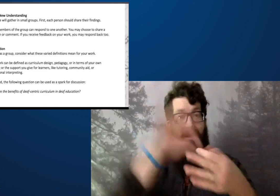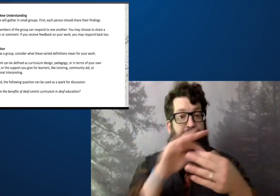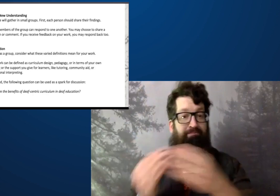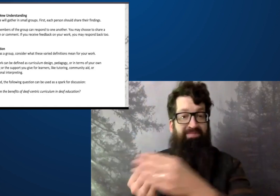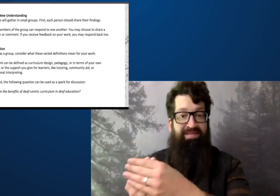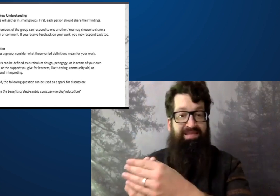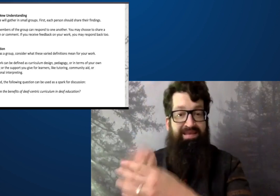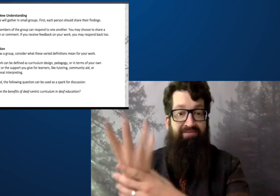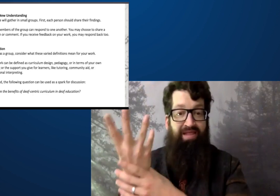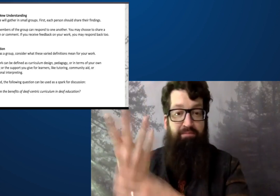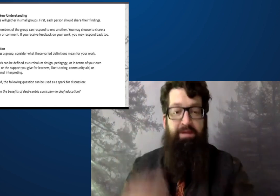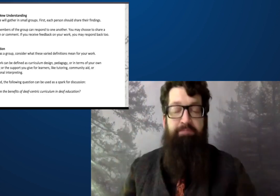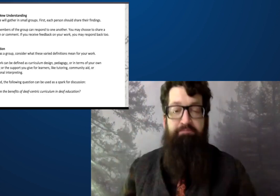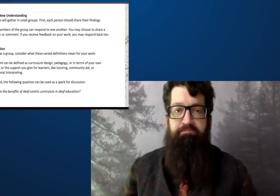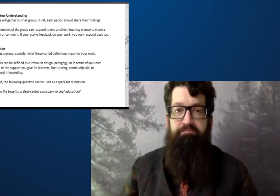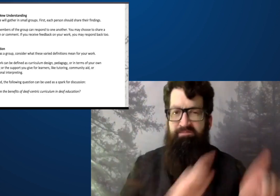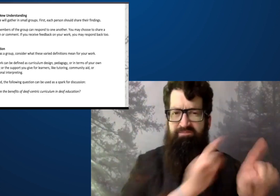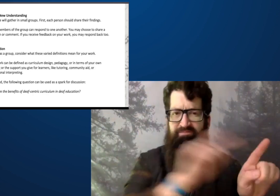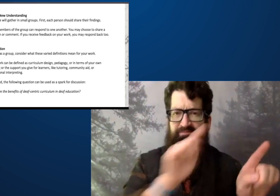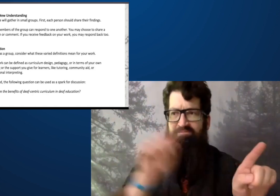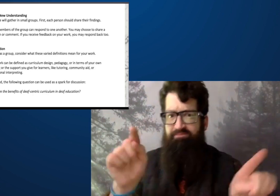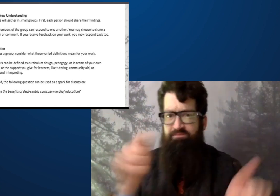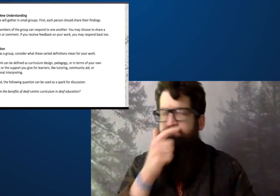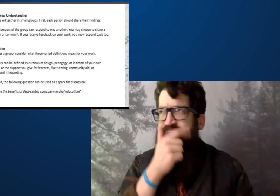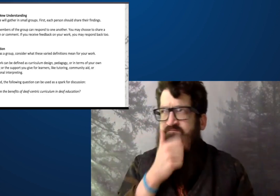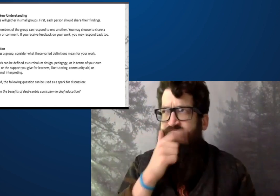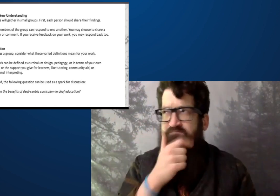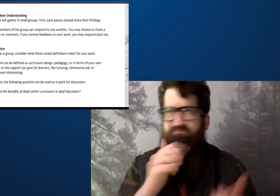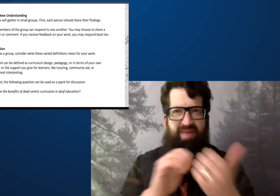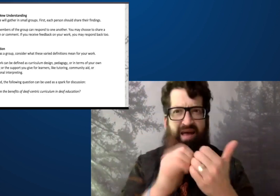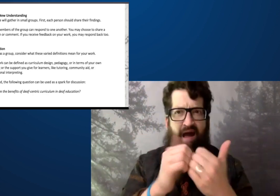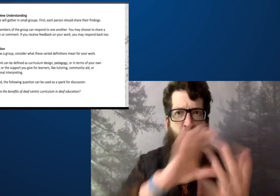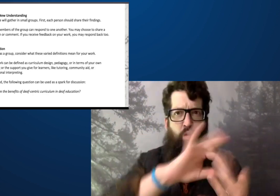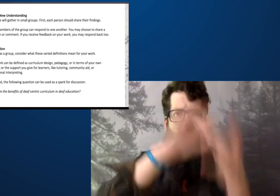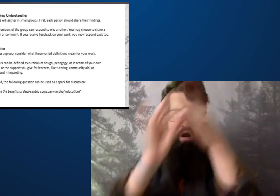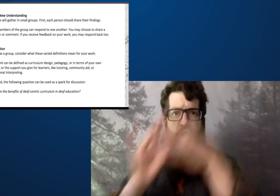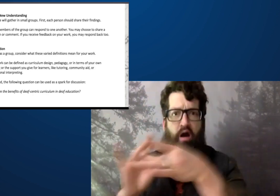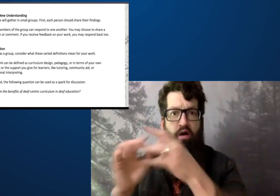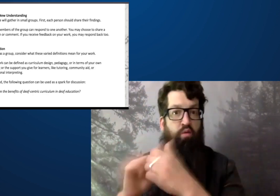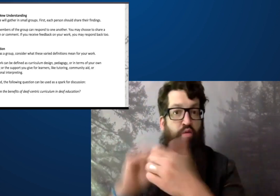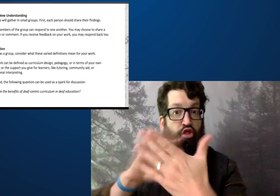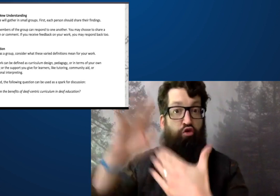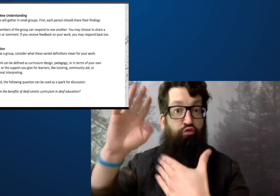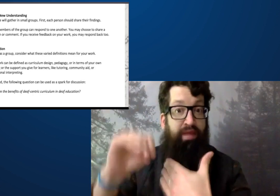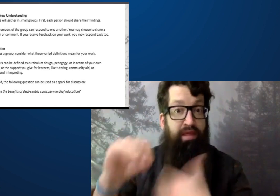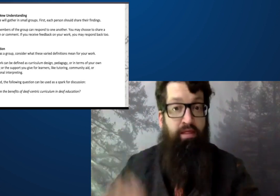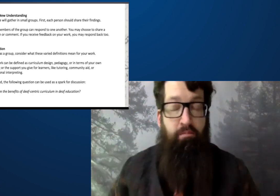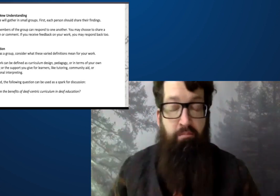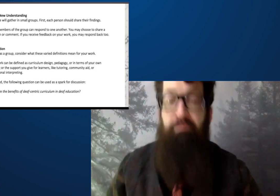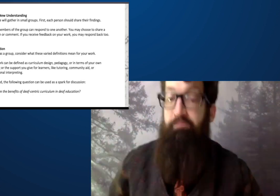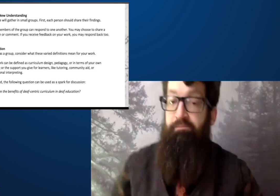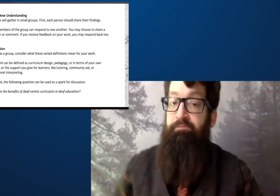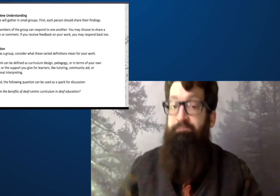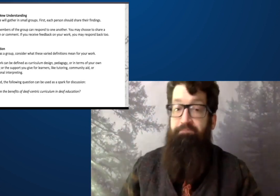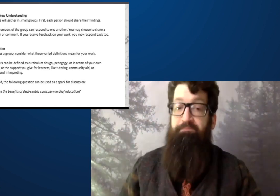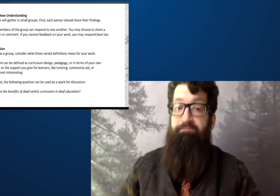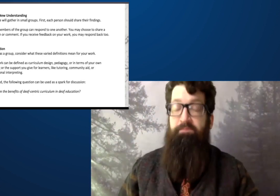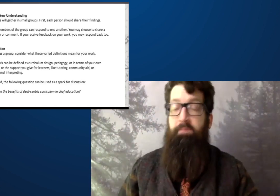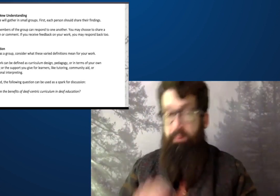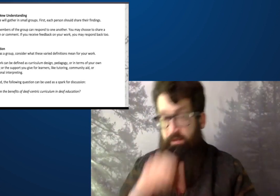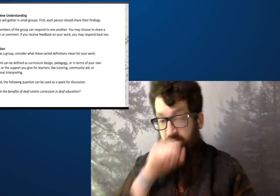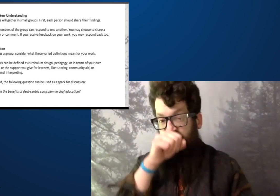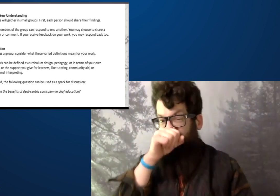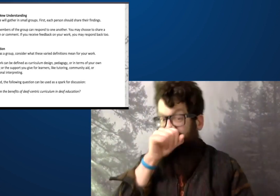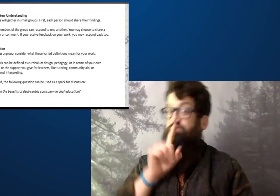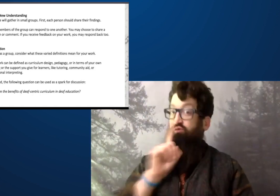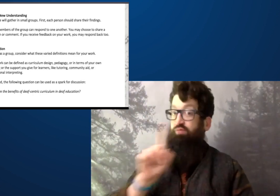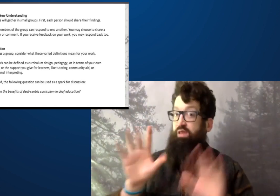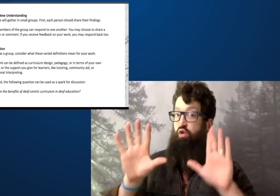and learn and develop within the role in the community, within the curriculum.